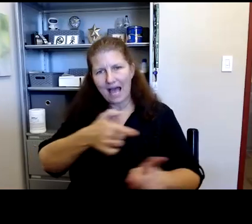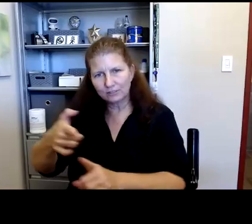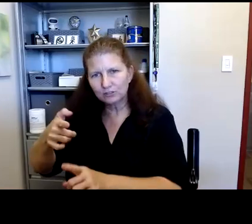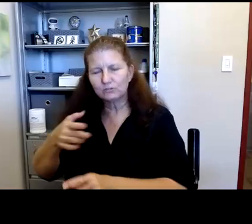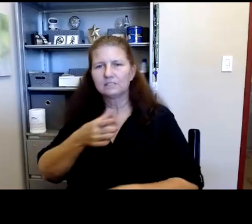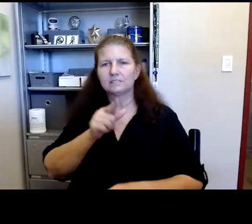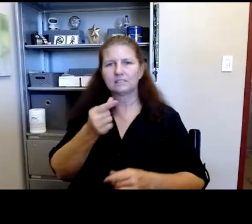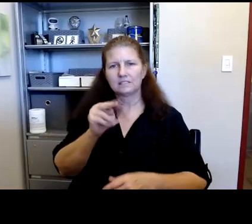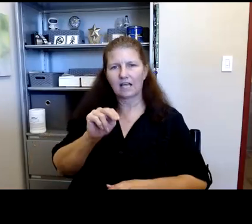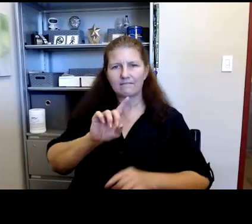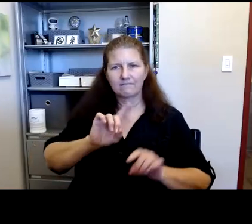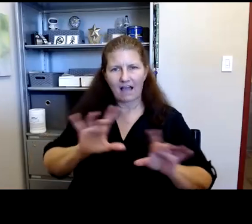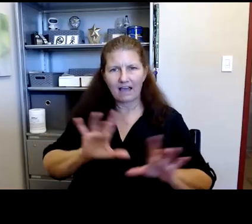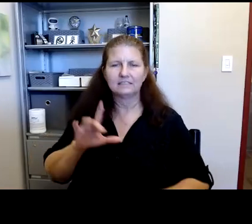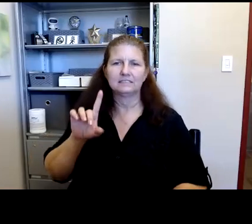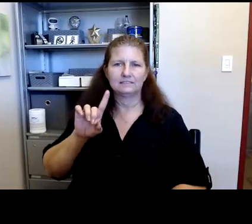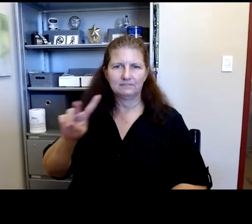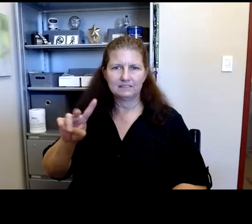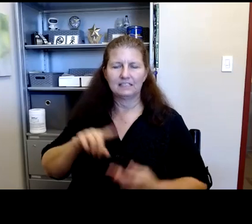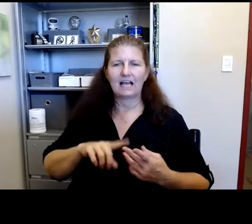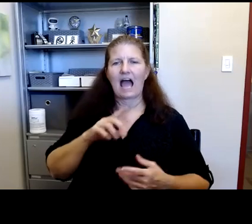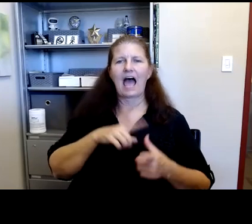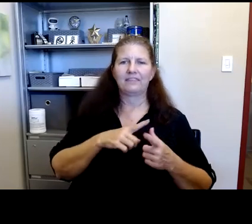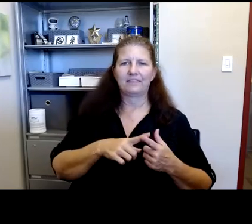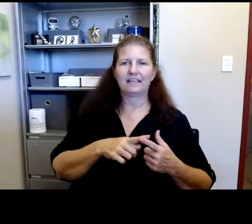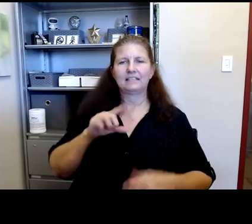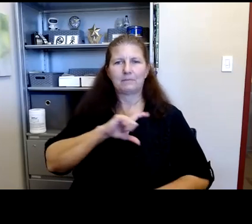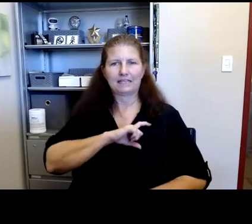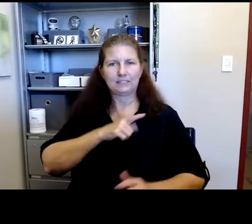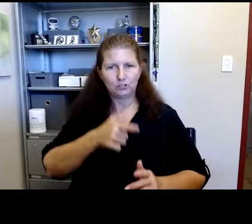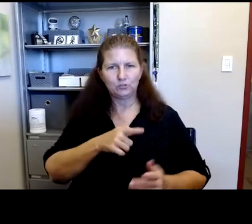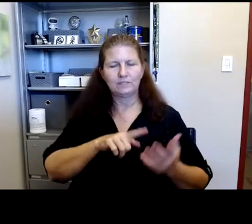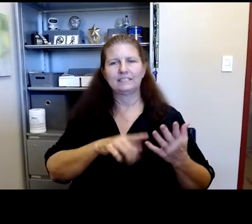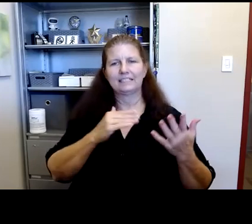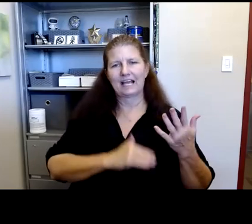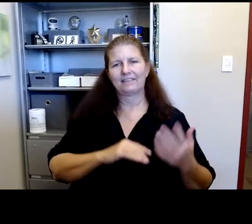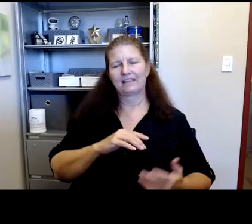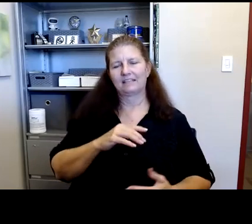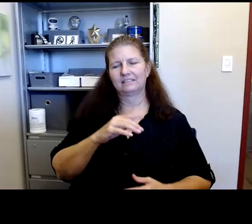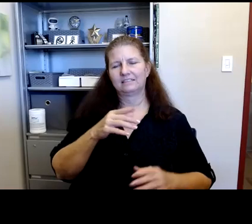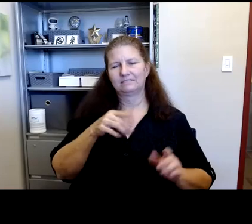Robyn Thomas: police shootings, and then accidents or unintentional shootings. Um! And then the policies associated with that